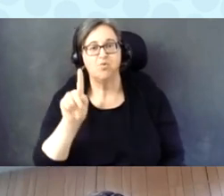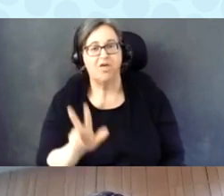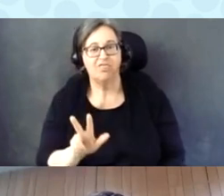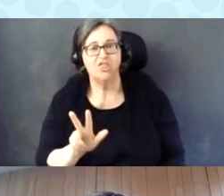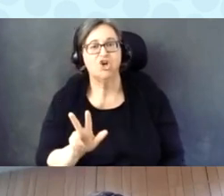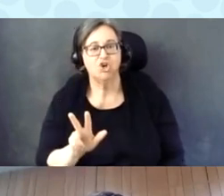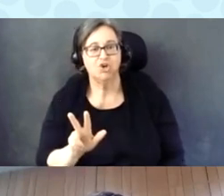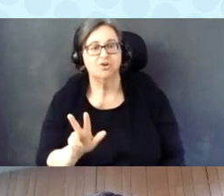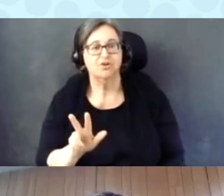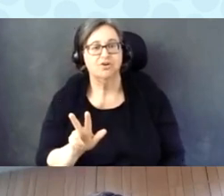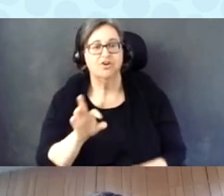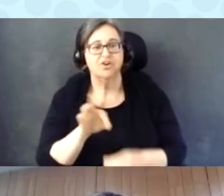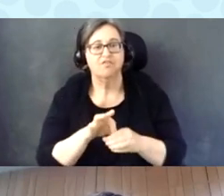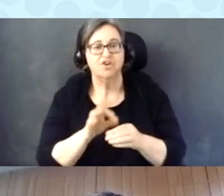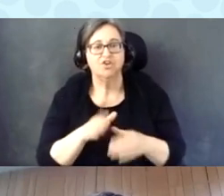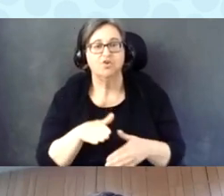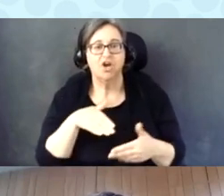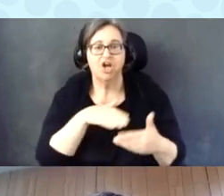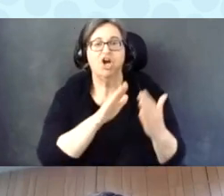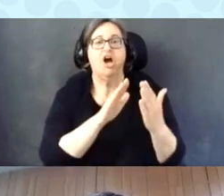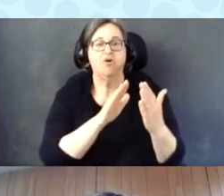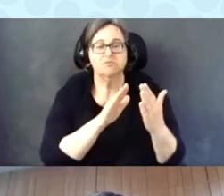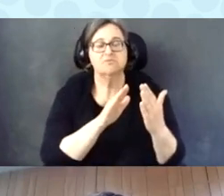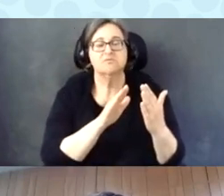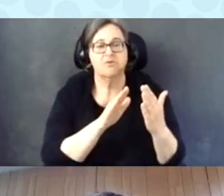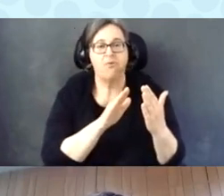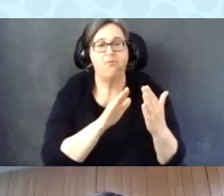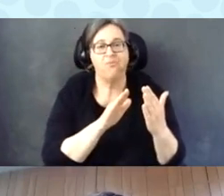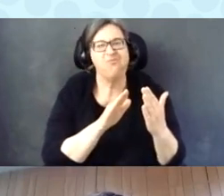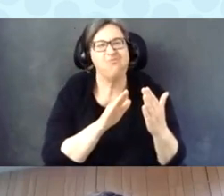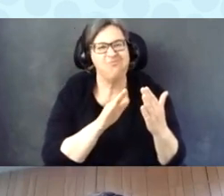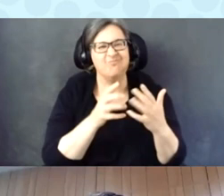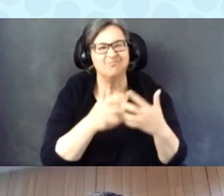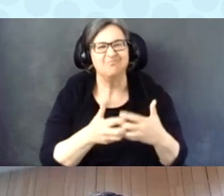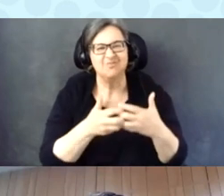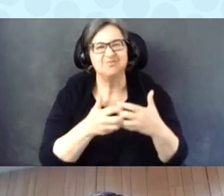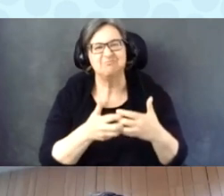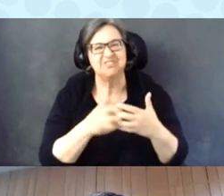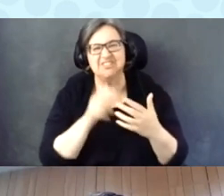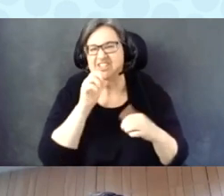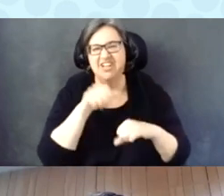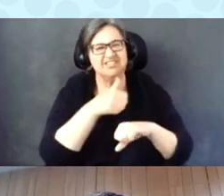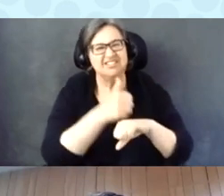the machines not being set up.